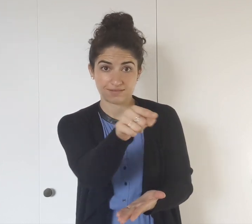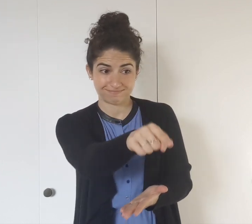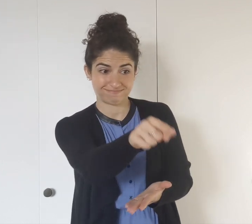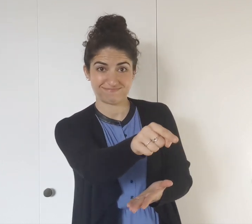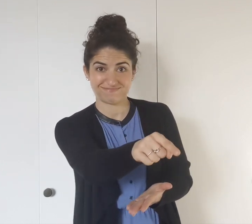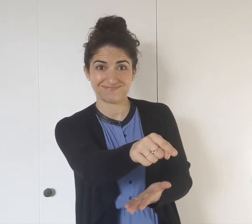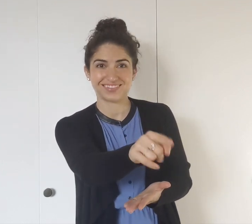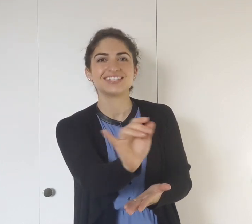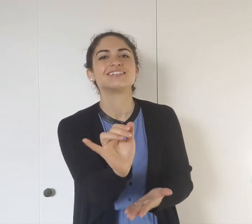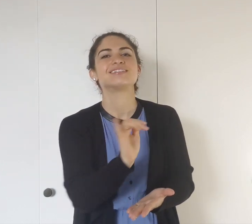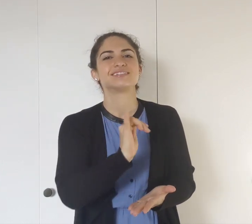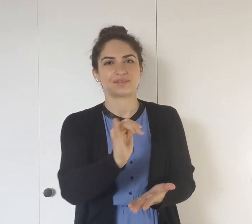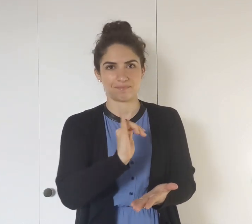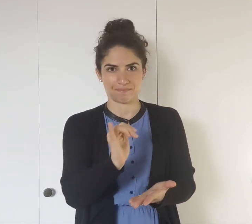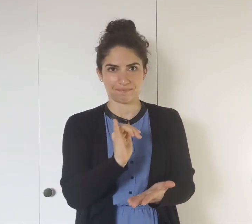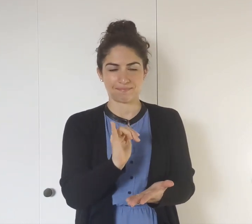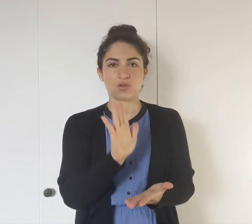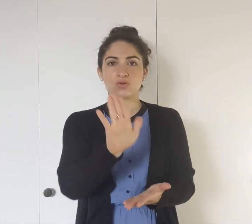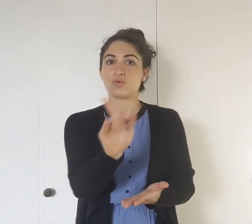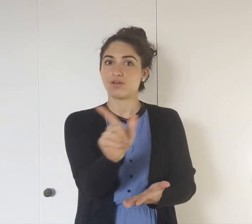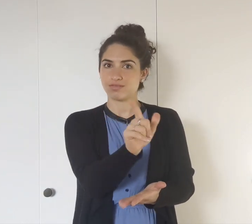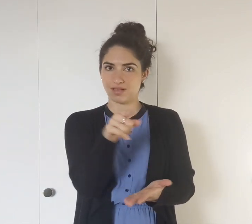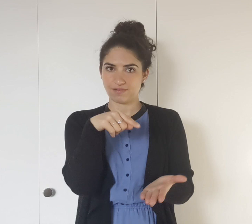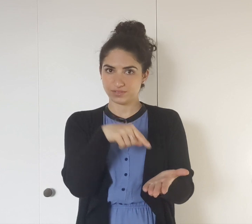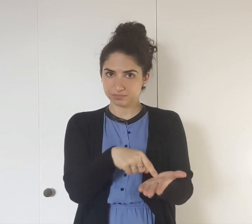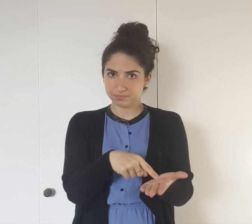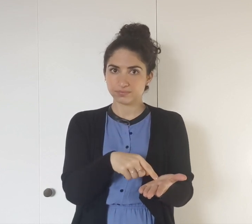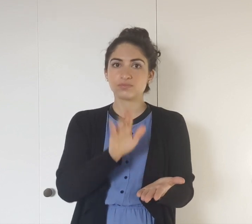So if you're right-handed, use your right hand, as well.